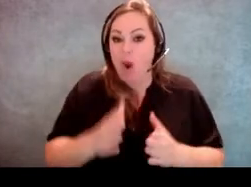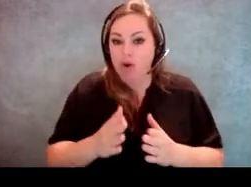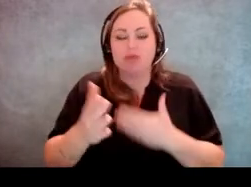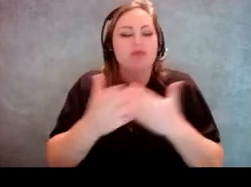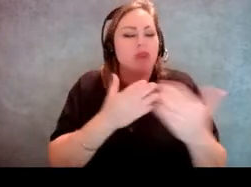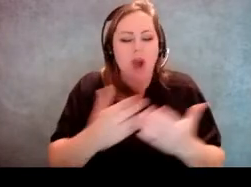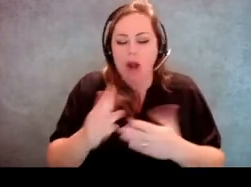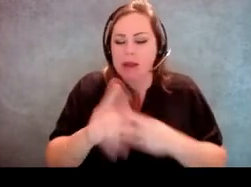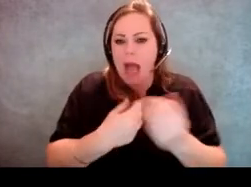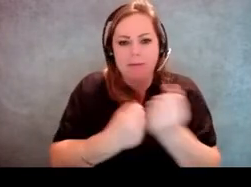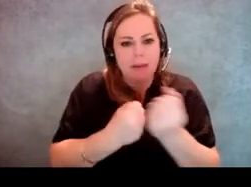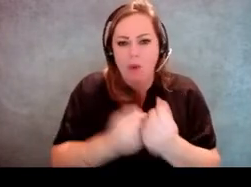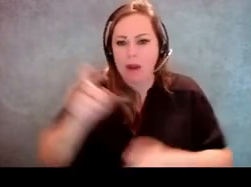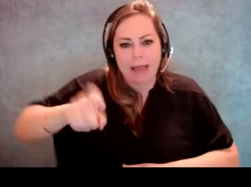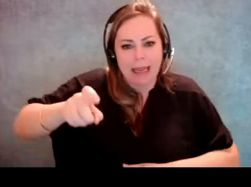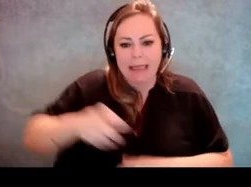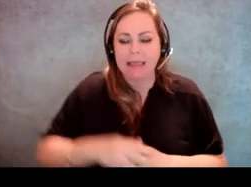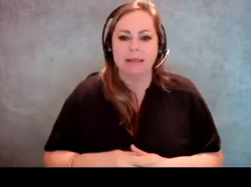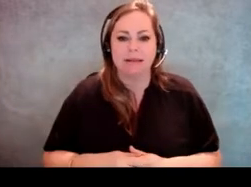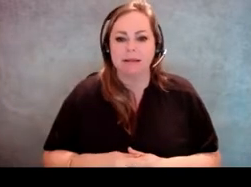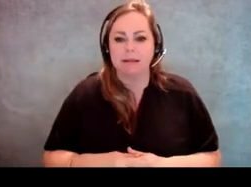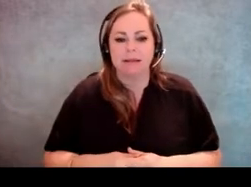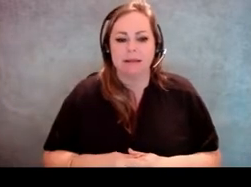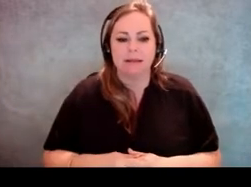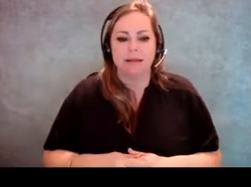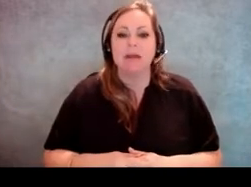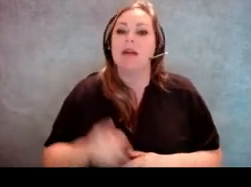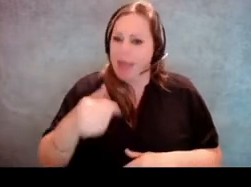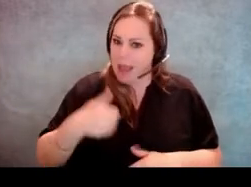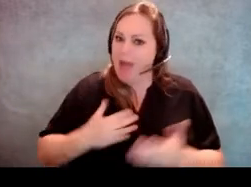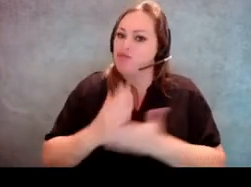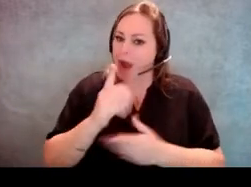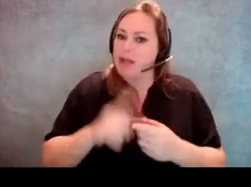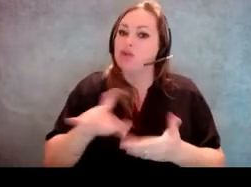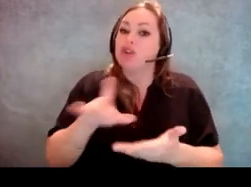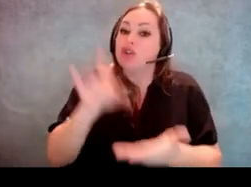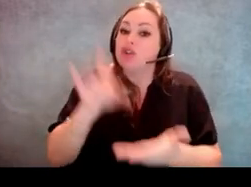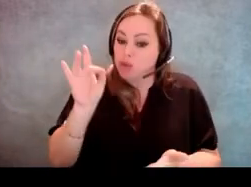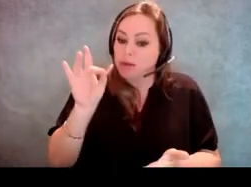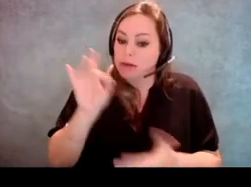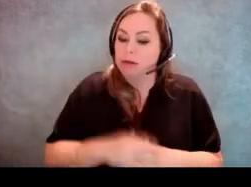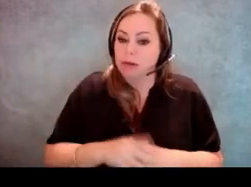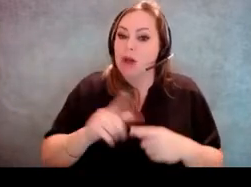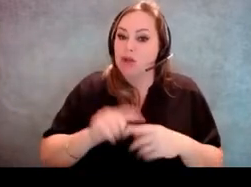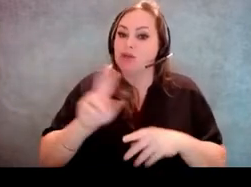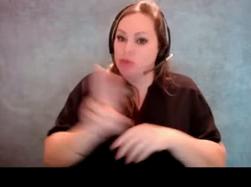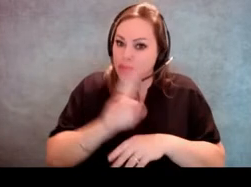regardless of the type of support that they need, has the right to choose to exercise their right to vote,